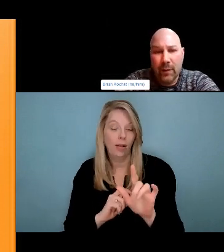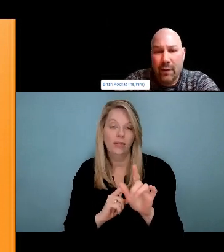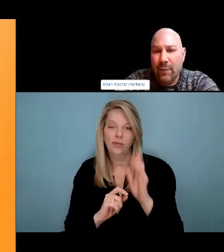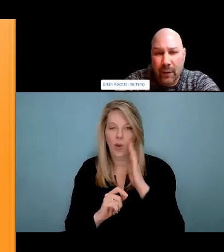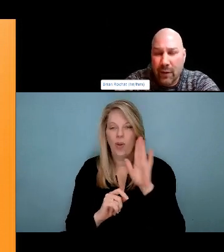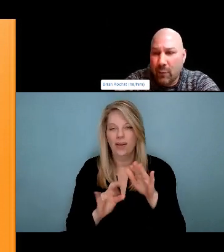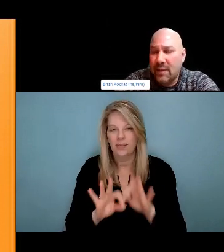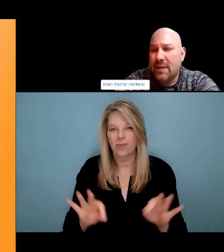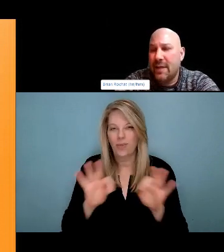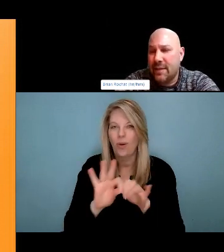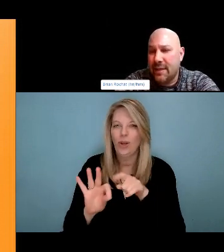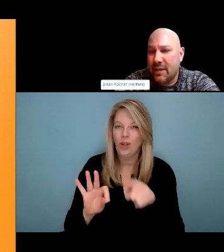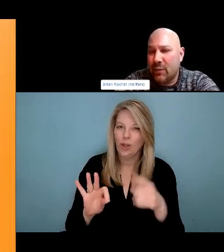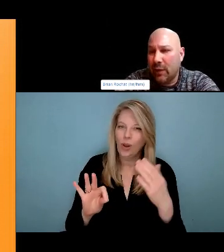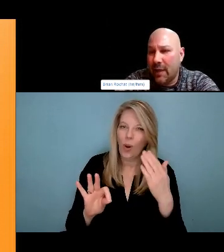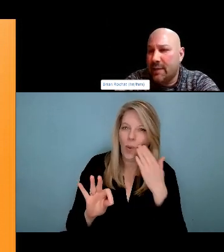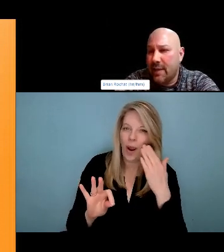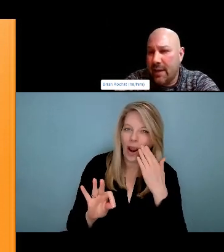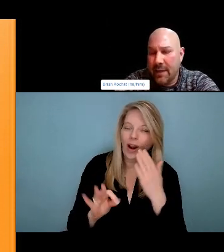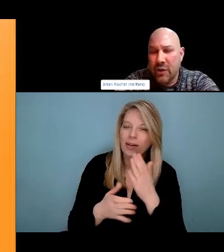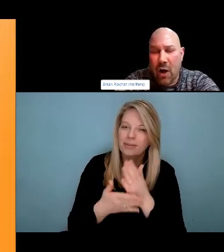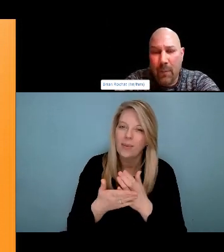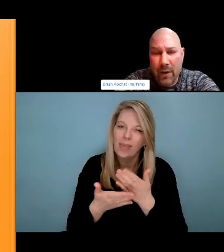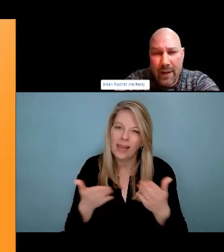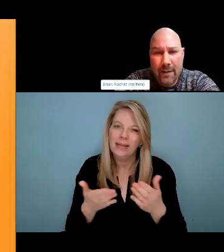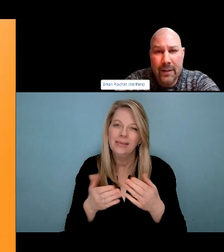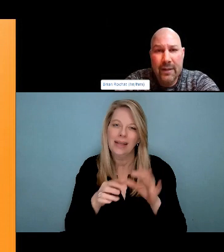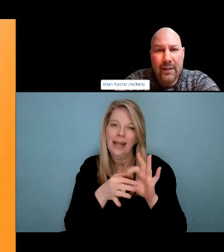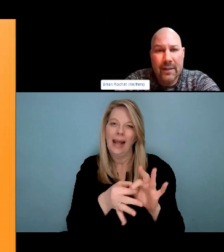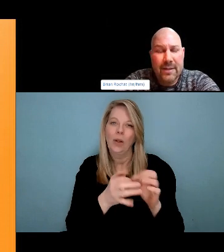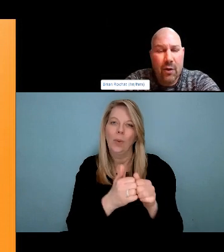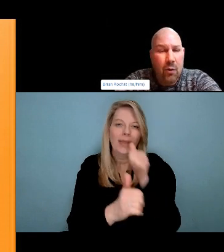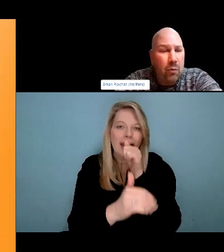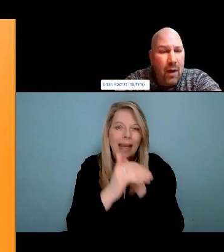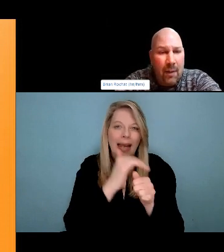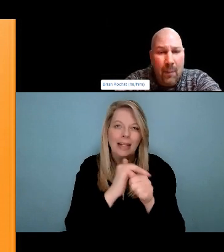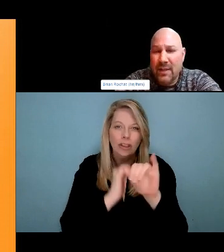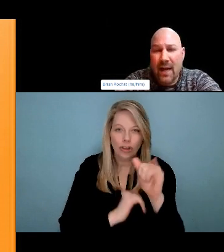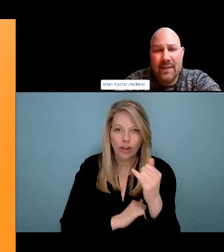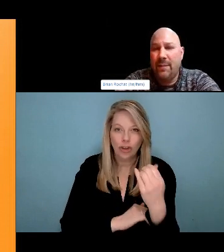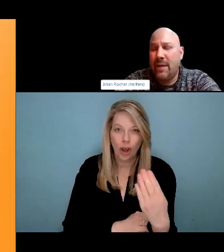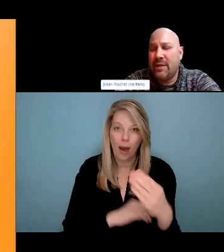keep at the forefront our loved ones who are who are amazing human beings who are loving,